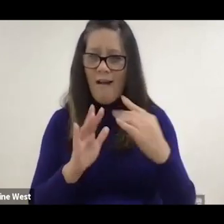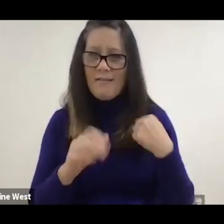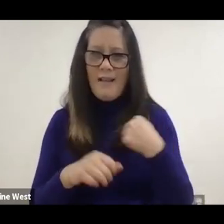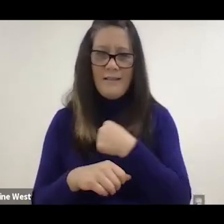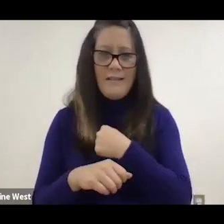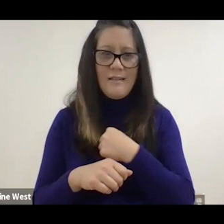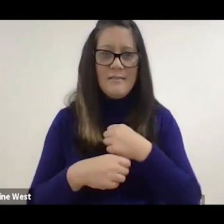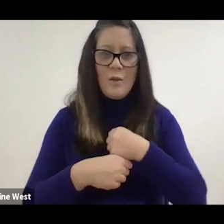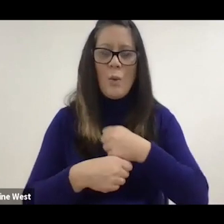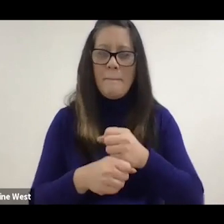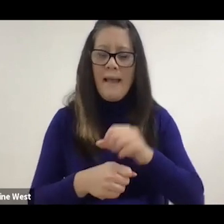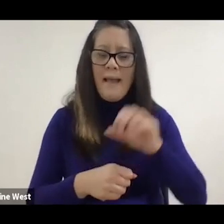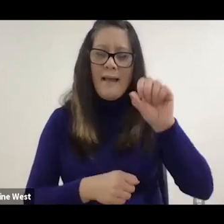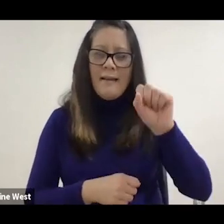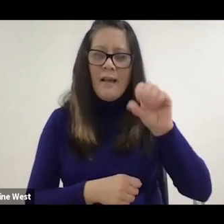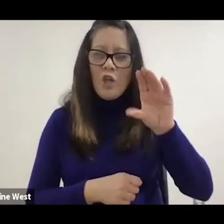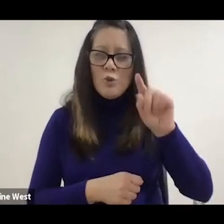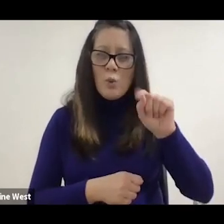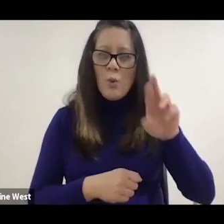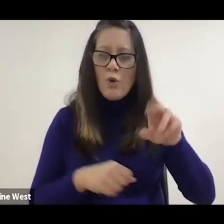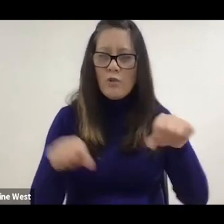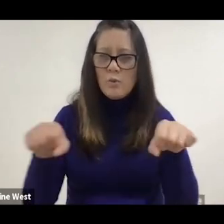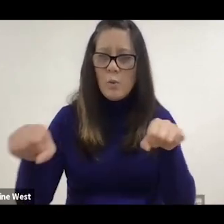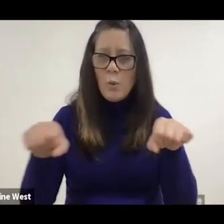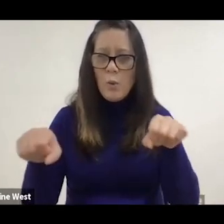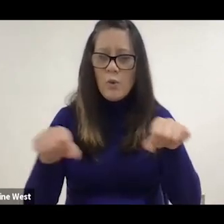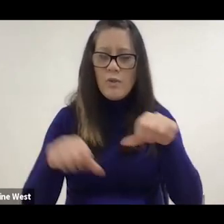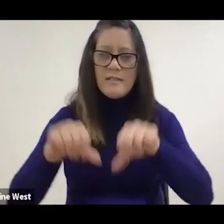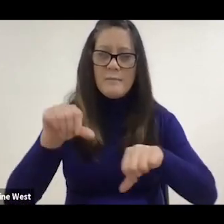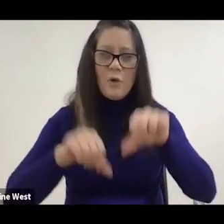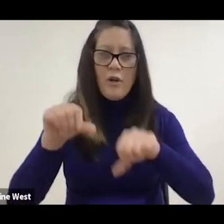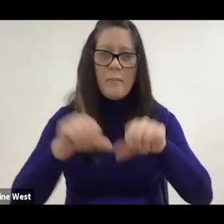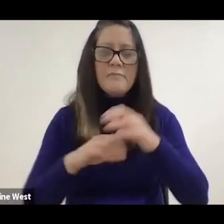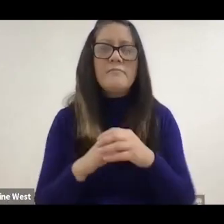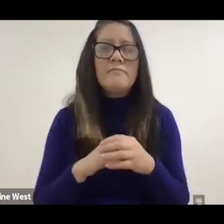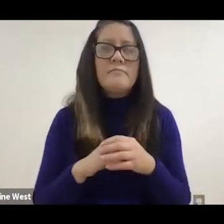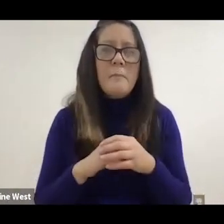One of the reasons they are excited about it is what the waterproof.